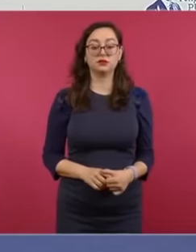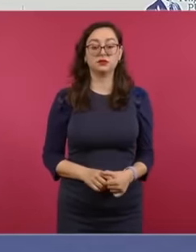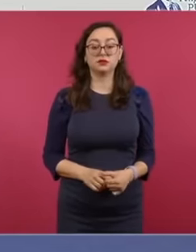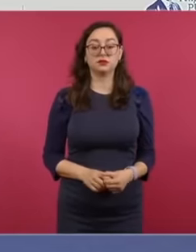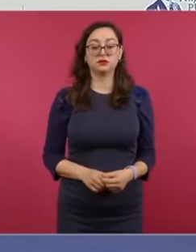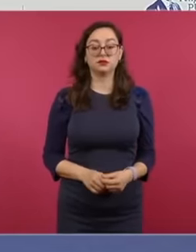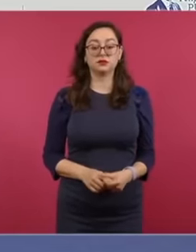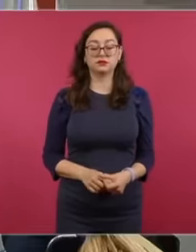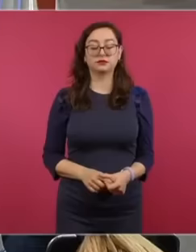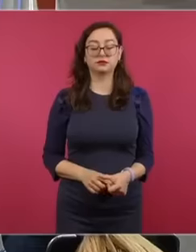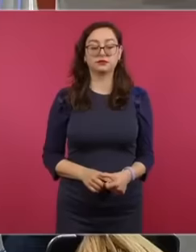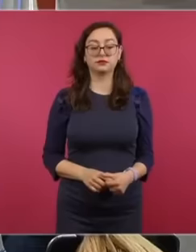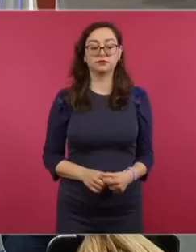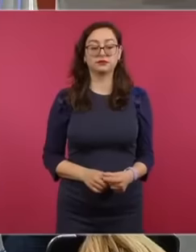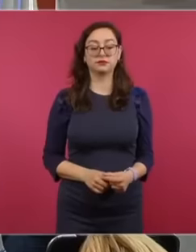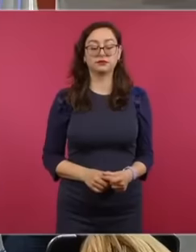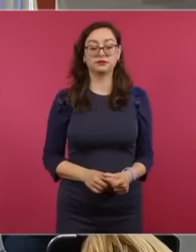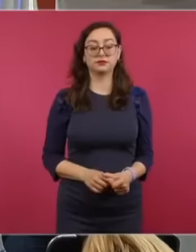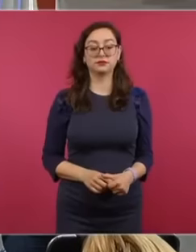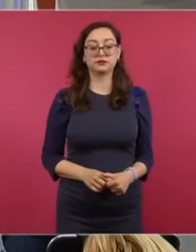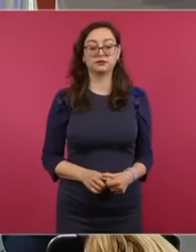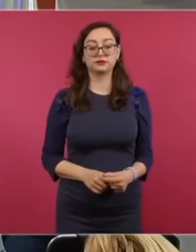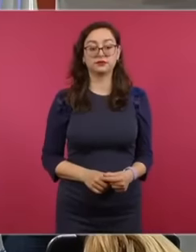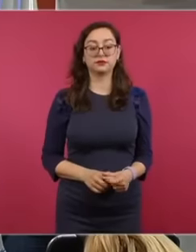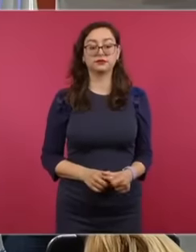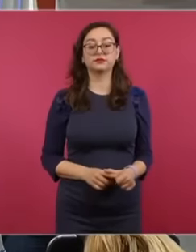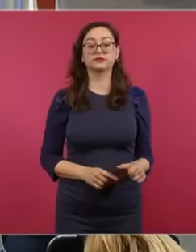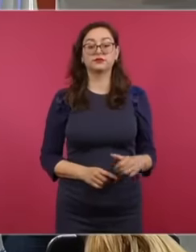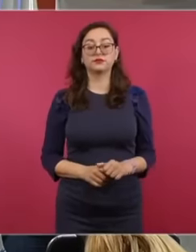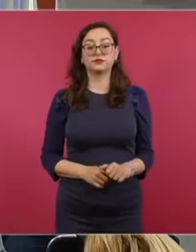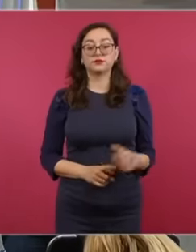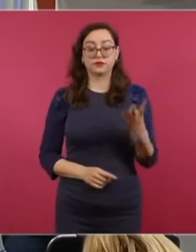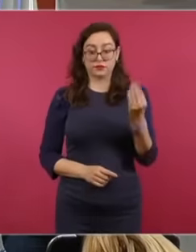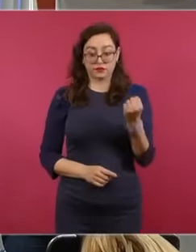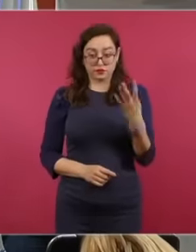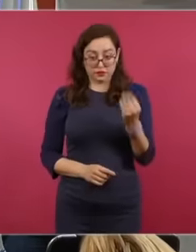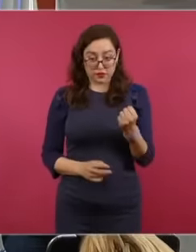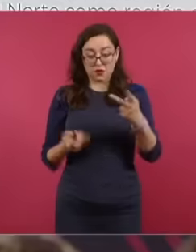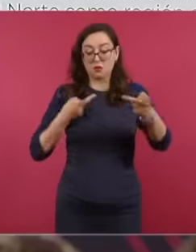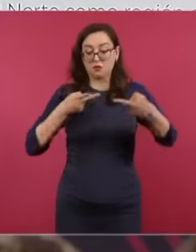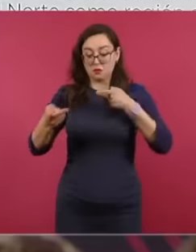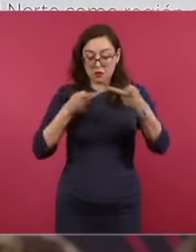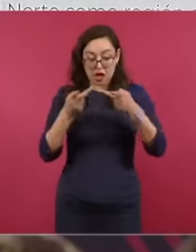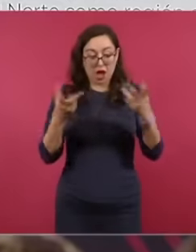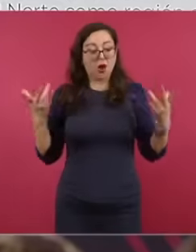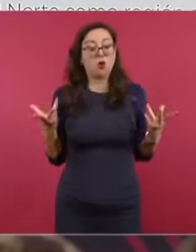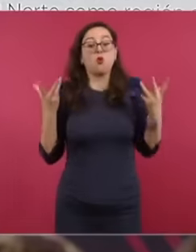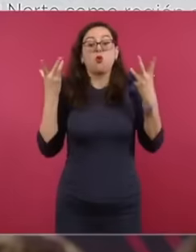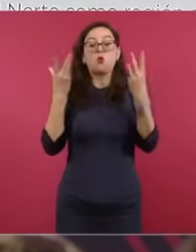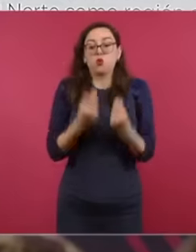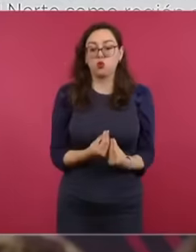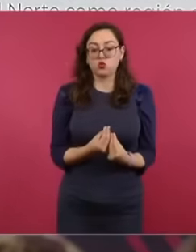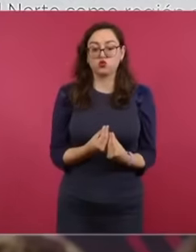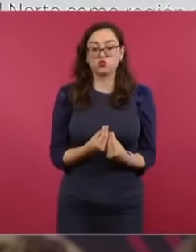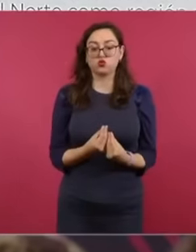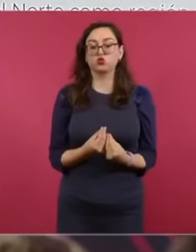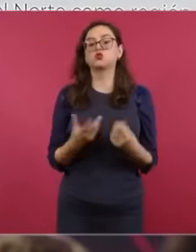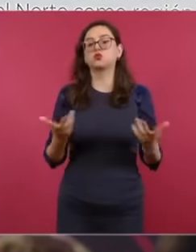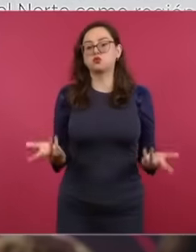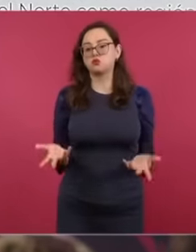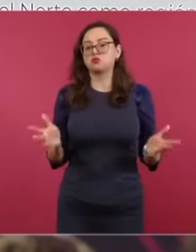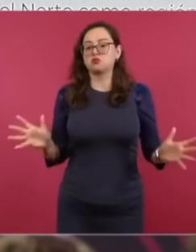This is to develop a joint development plan to promote industrialization and trade. There are